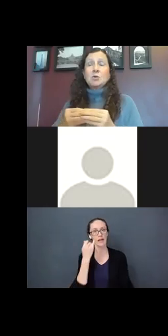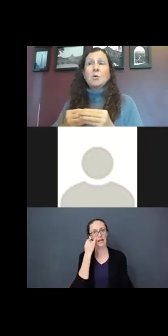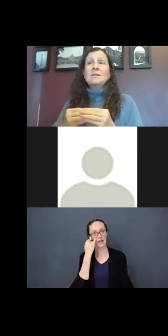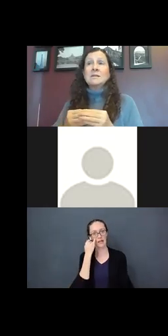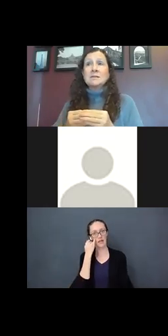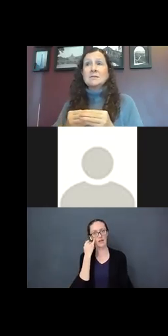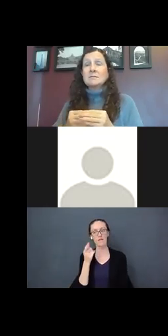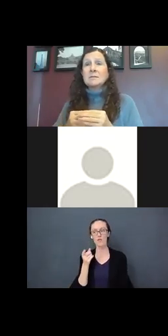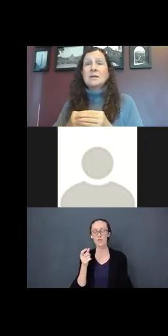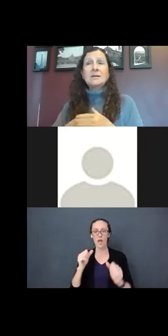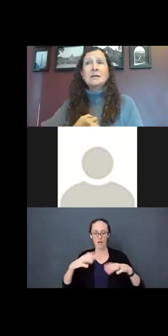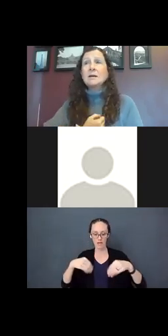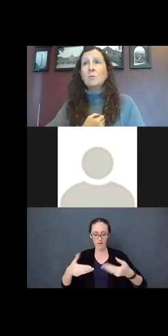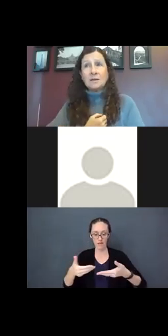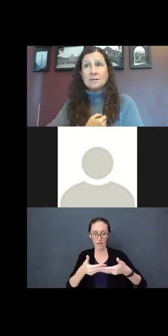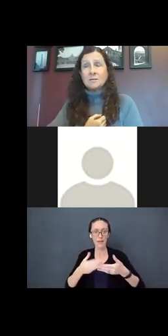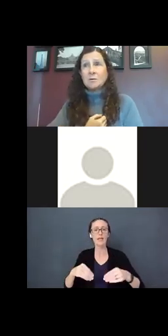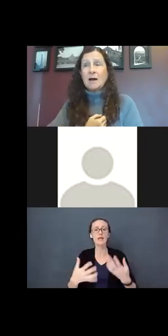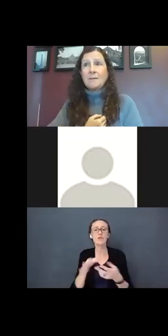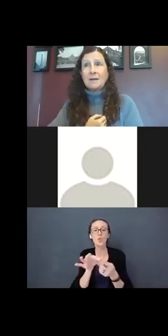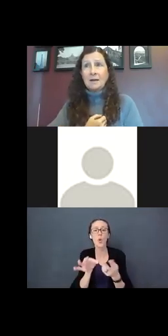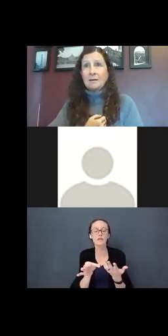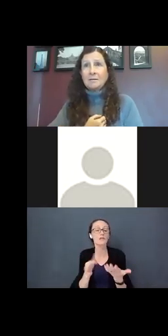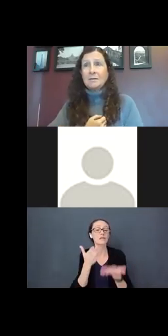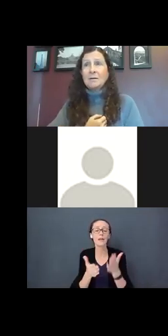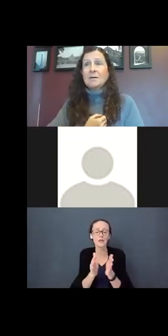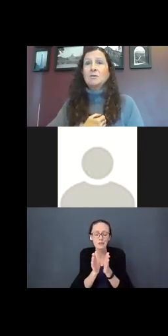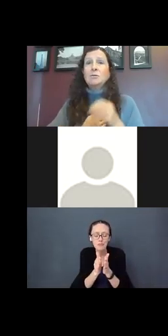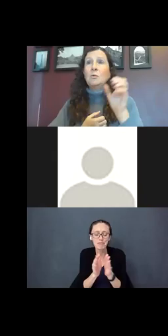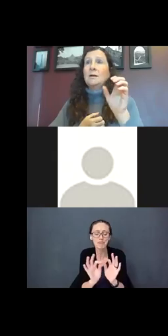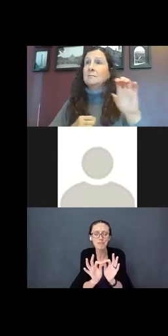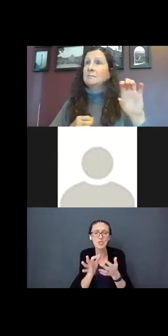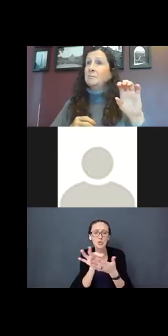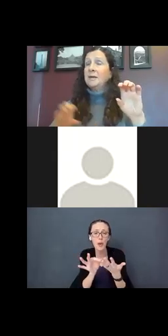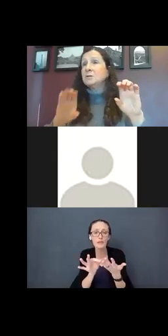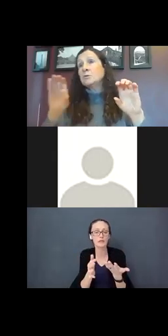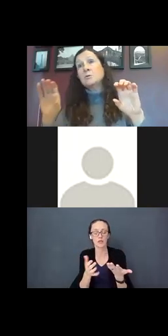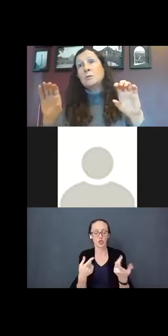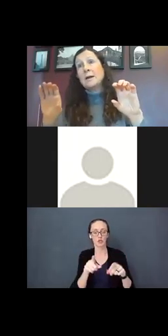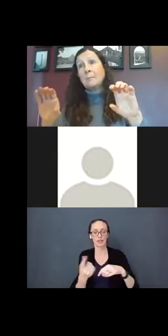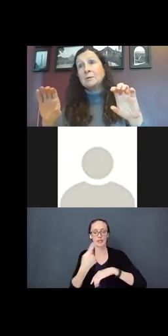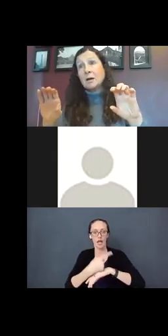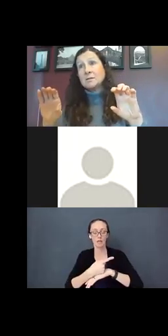choices, even little ones throughout the day – do you want peas or do you want applesauce?